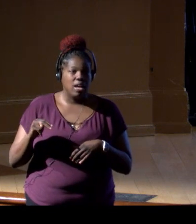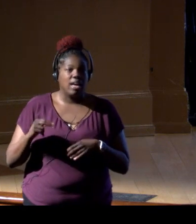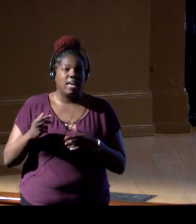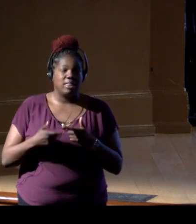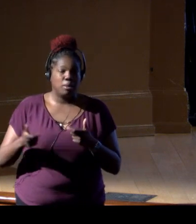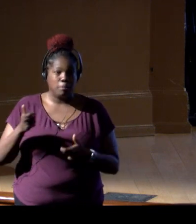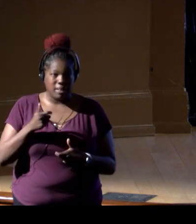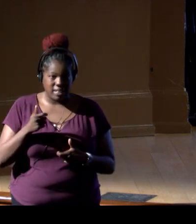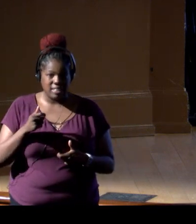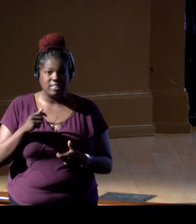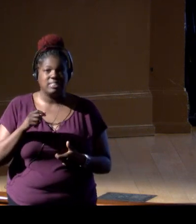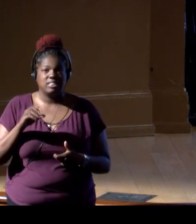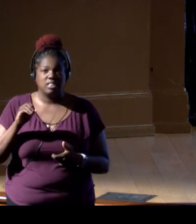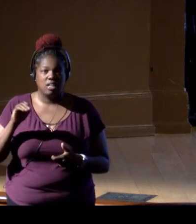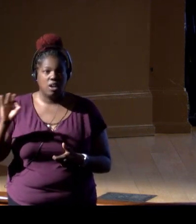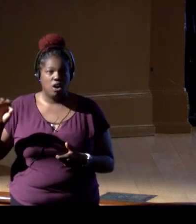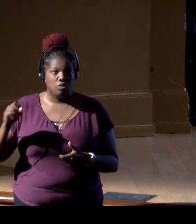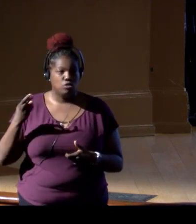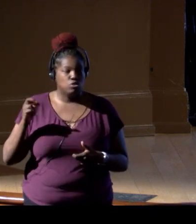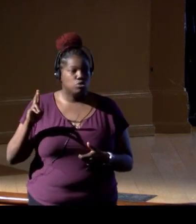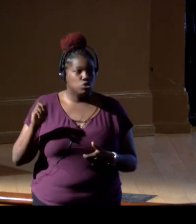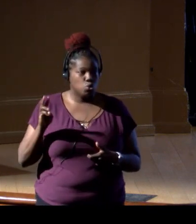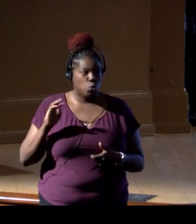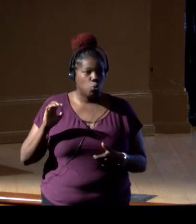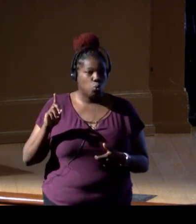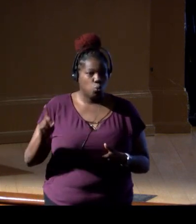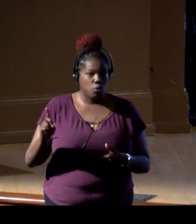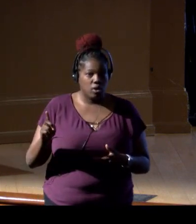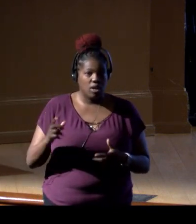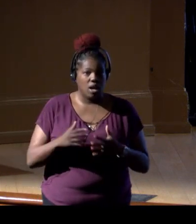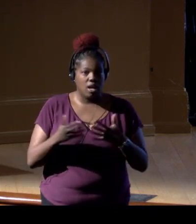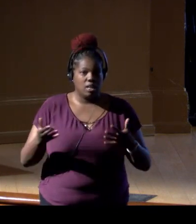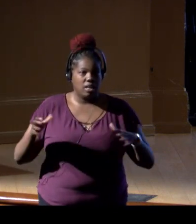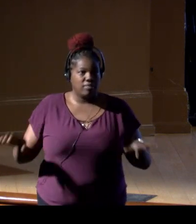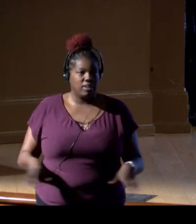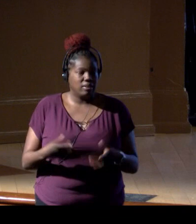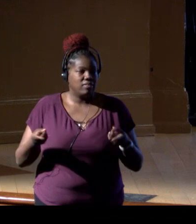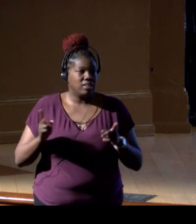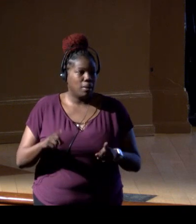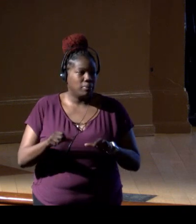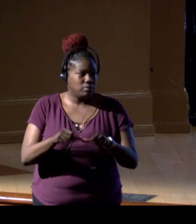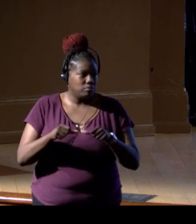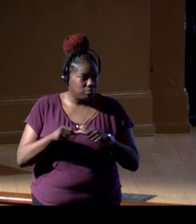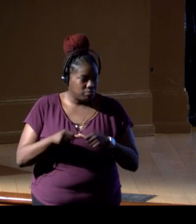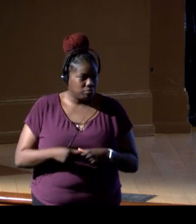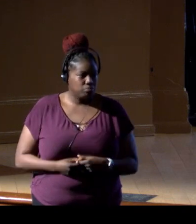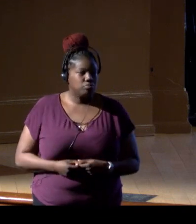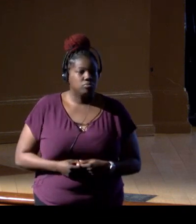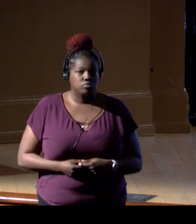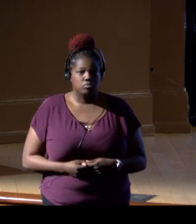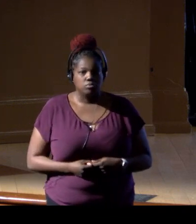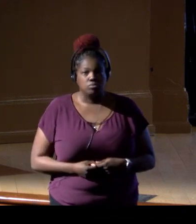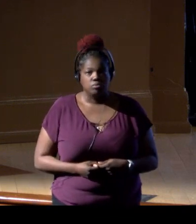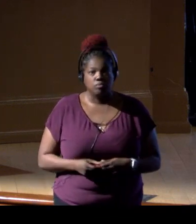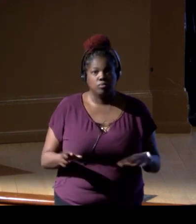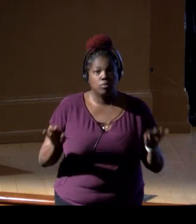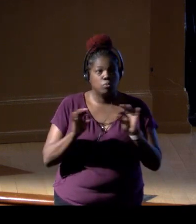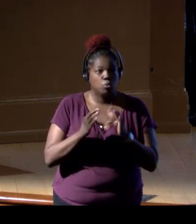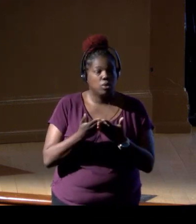So a massive area, and a massive amount of activity is occurring in those areas. So the important thing is to work smart.